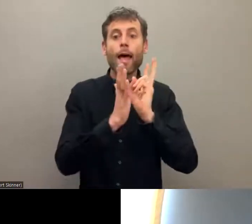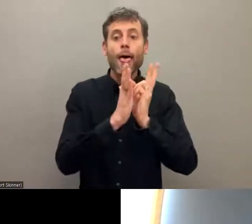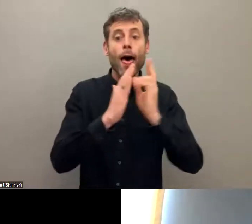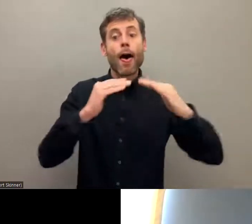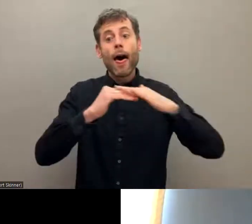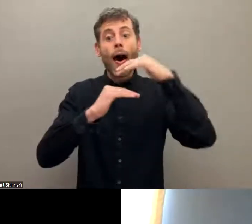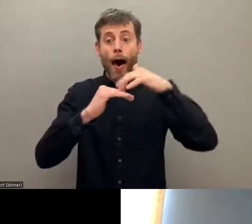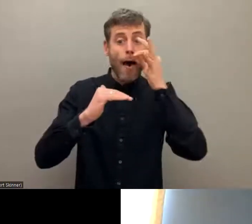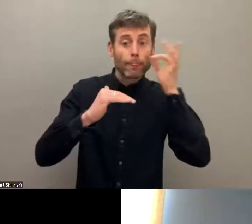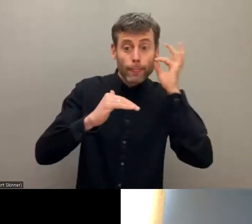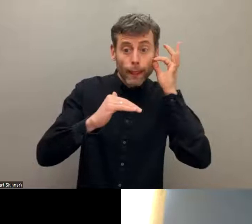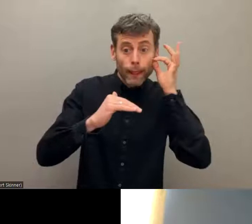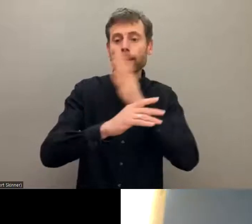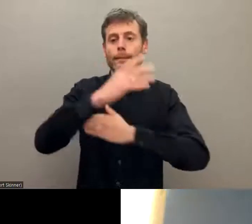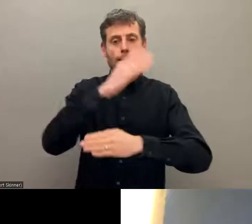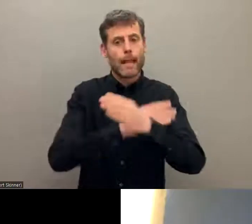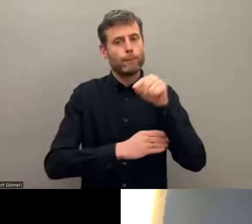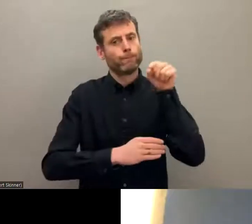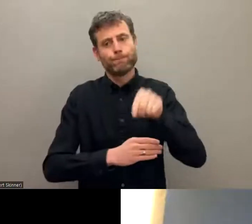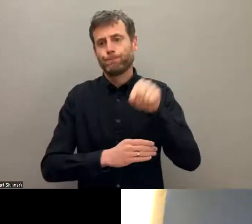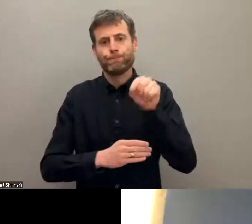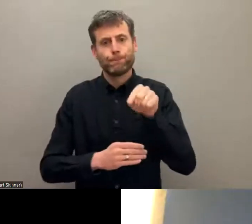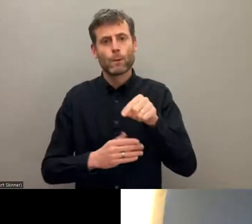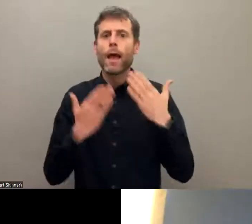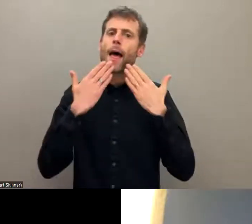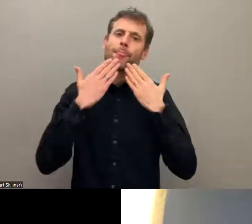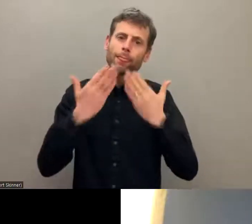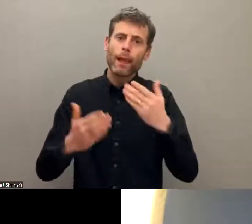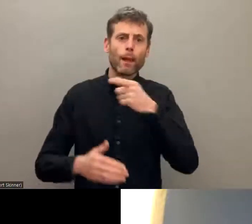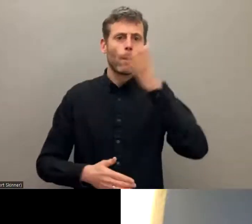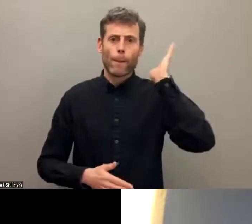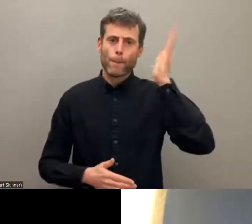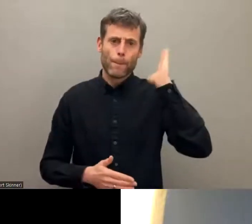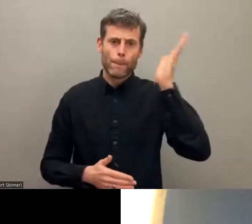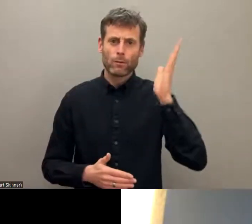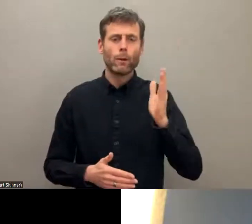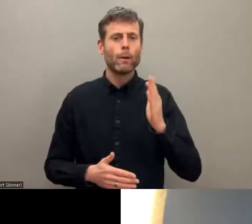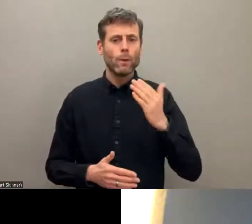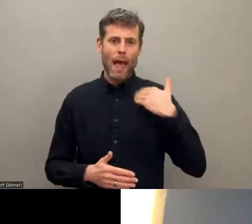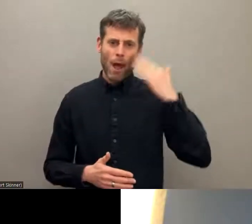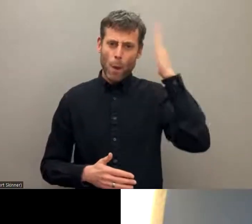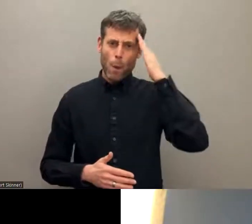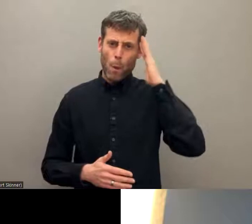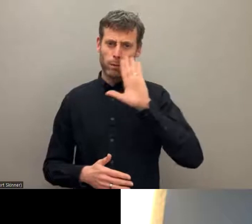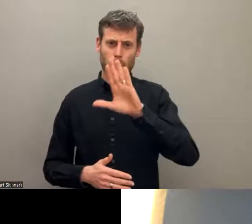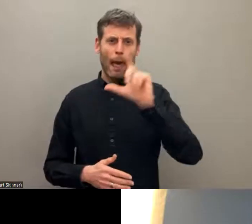very (?). Thank you so much, also, Pratt, for being so late, I know it's very late for you and others on the